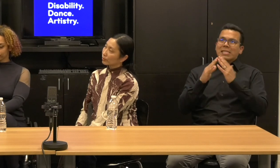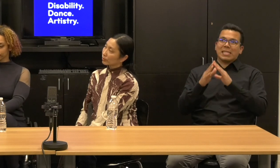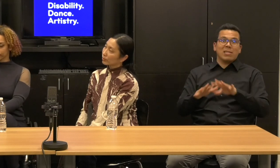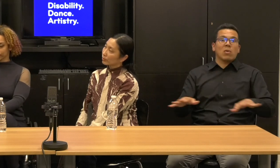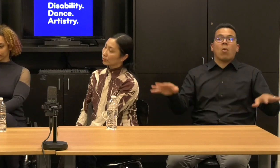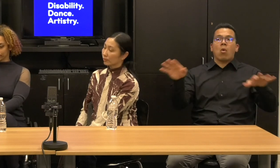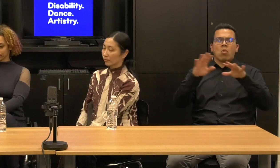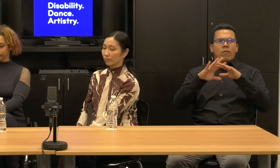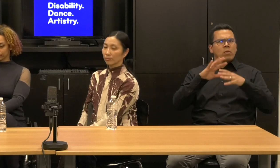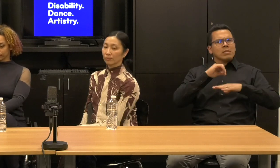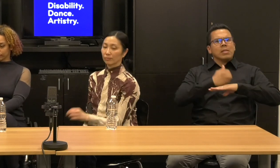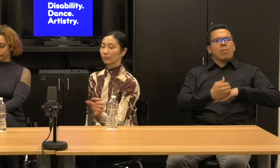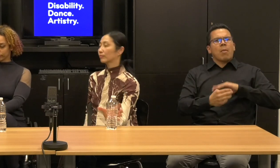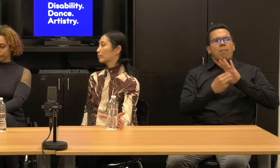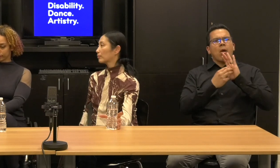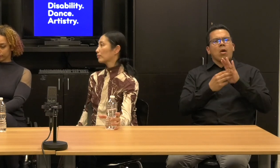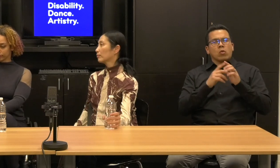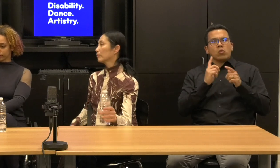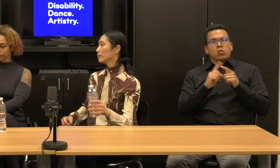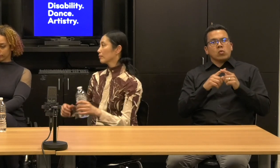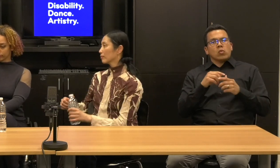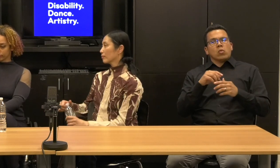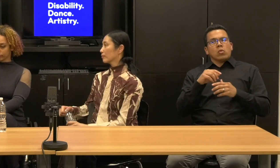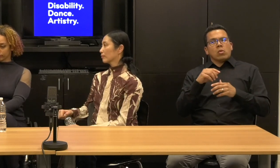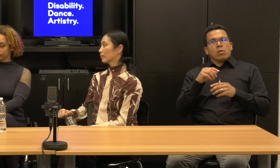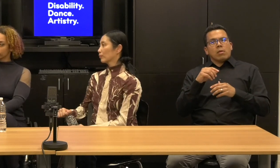to, um, to pay for these kinds of costs.